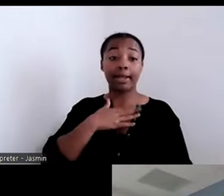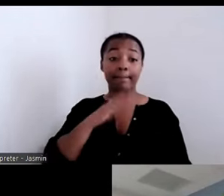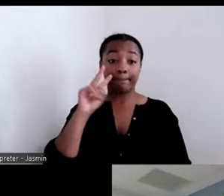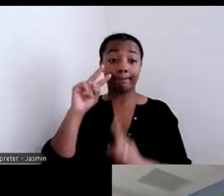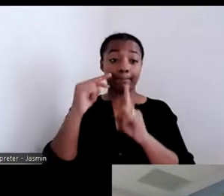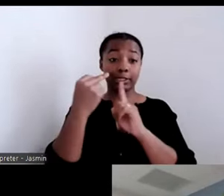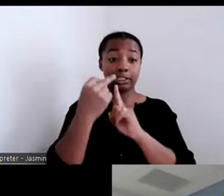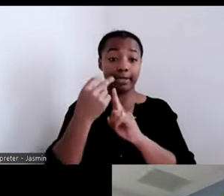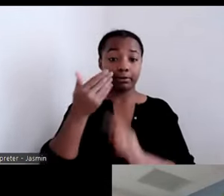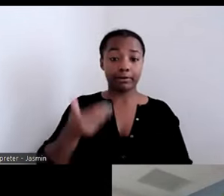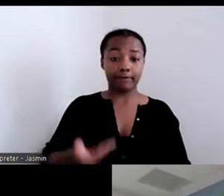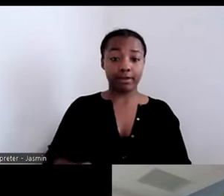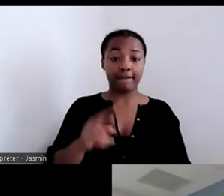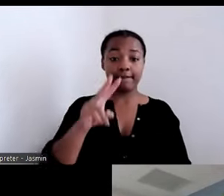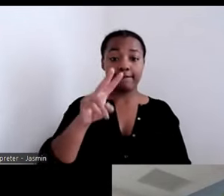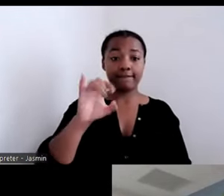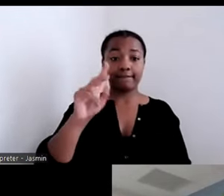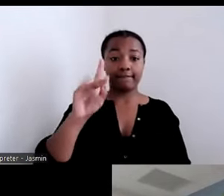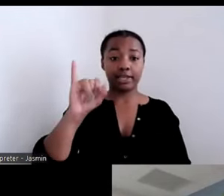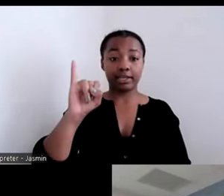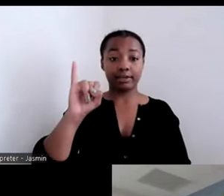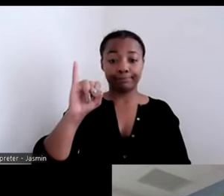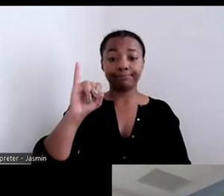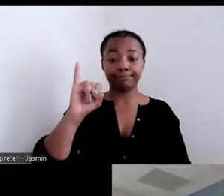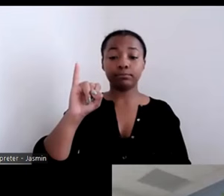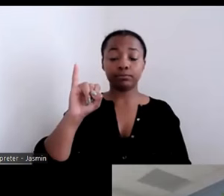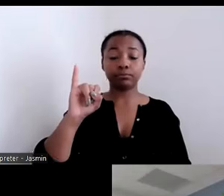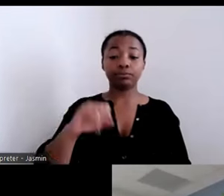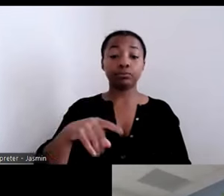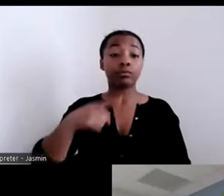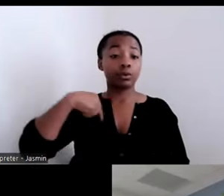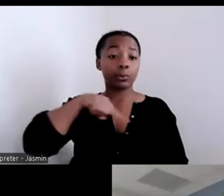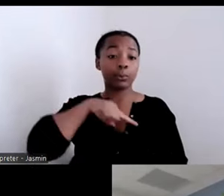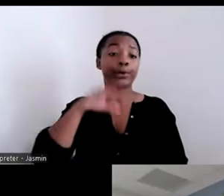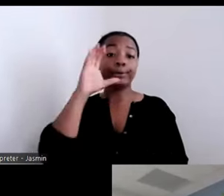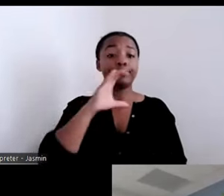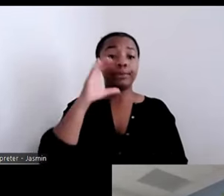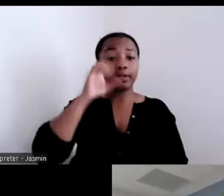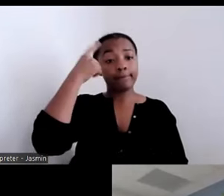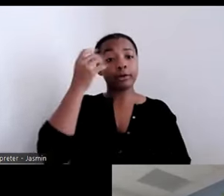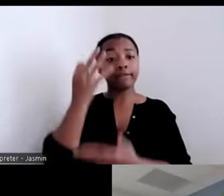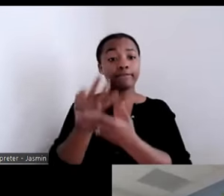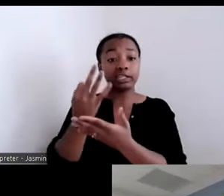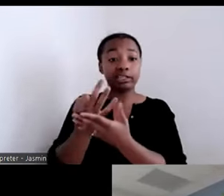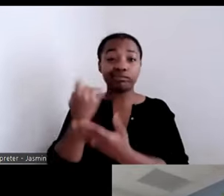nonprofit organization, we are looking for funding sources all the time. So we fund a very